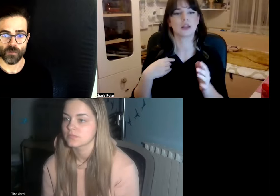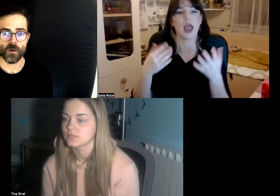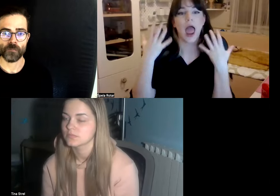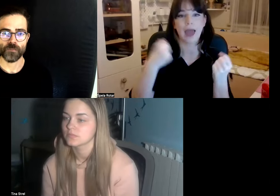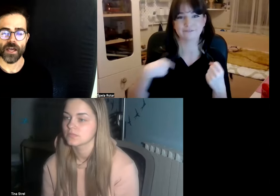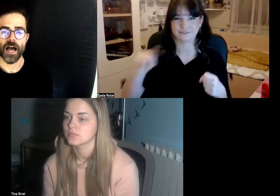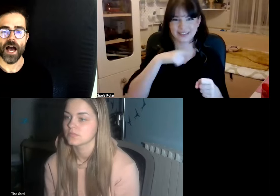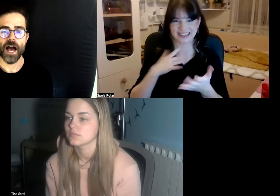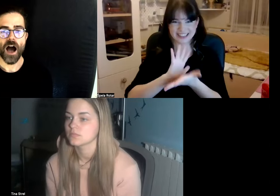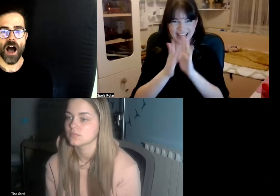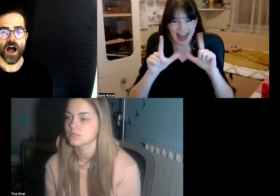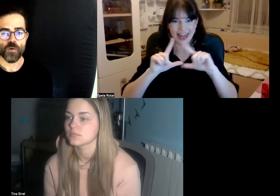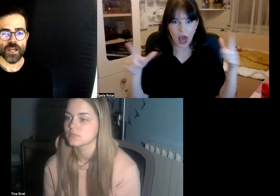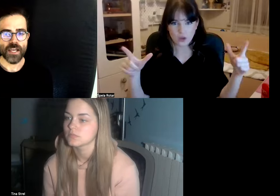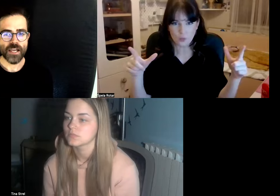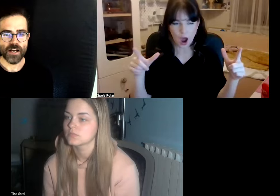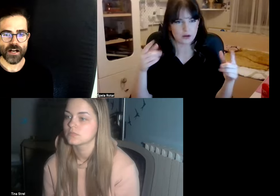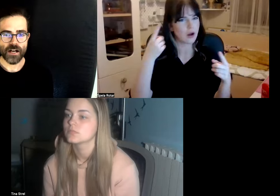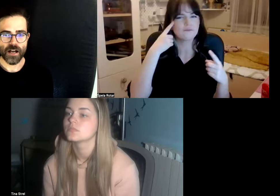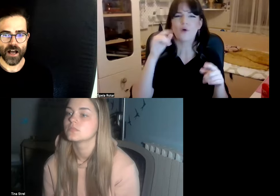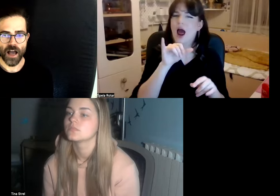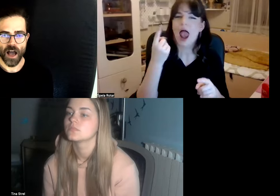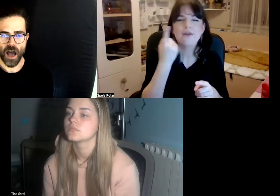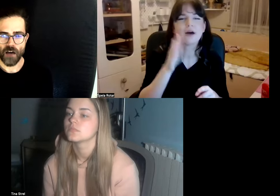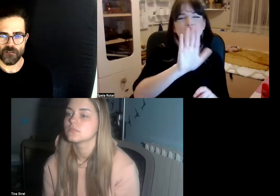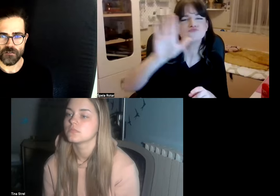oh we have